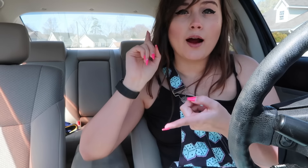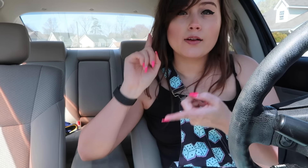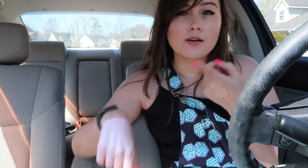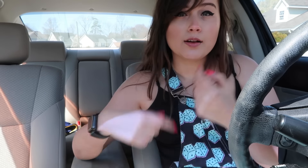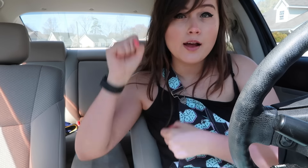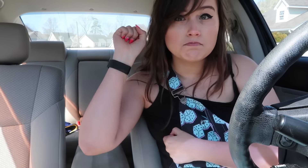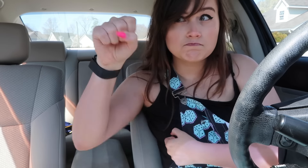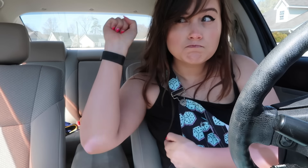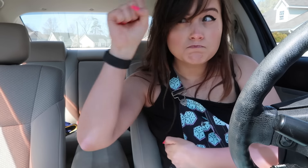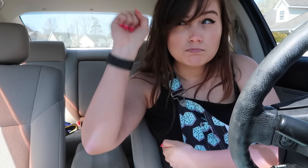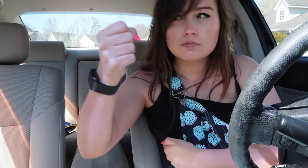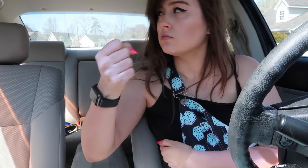And I can't knock on the door.